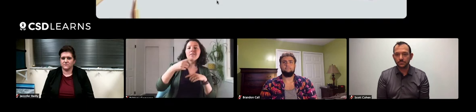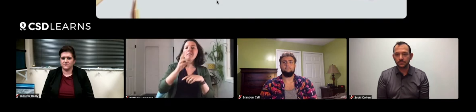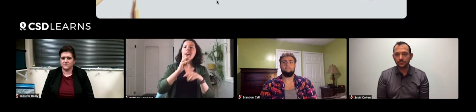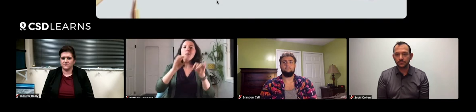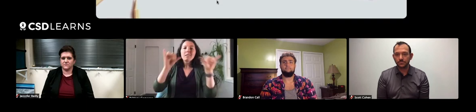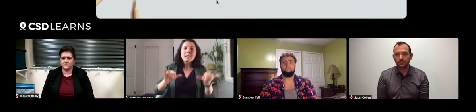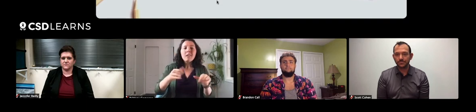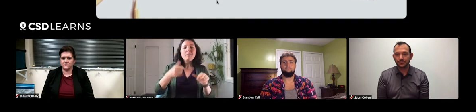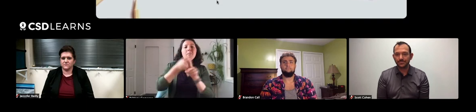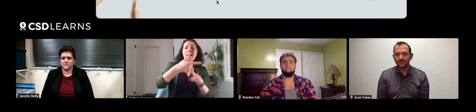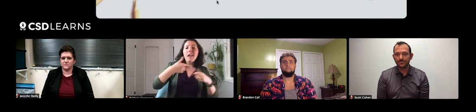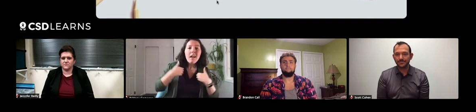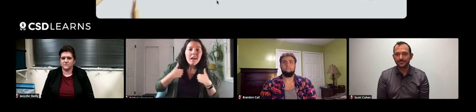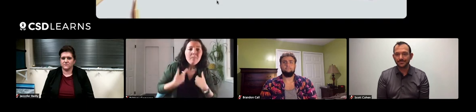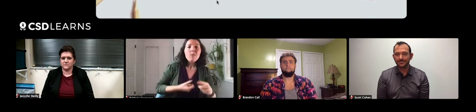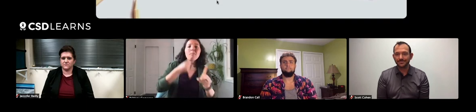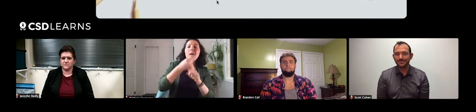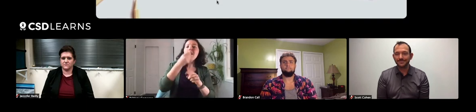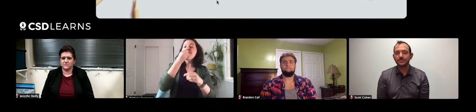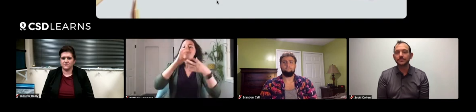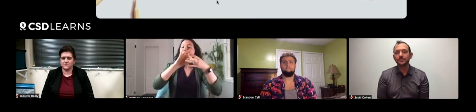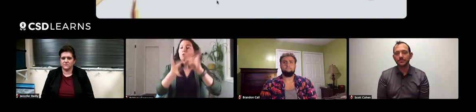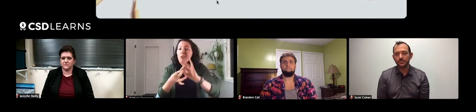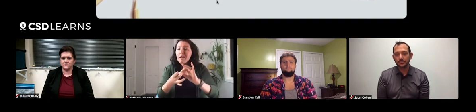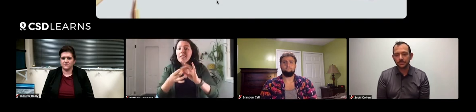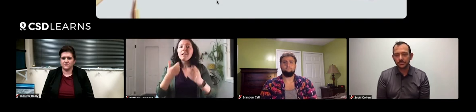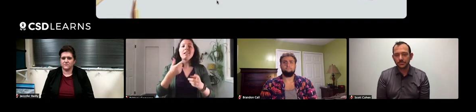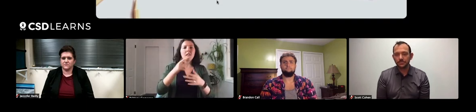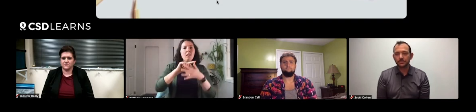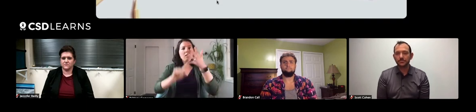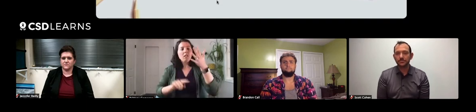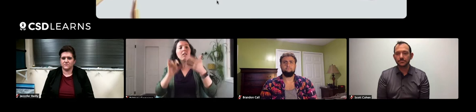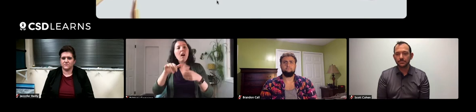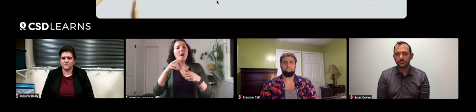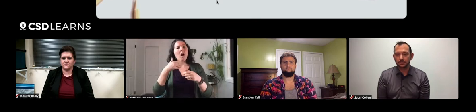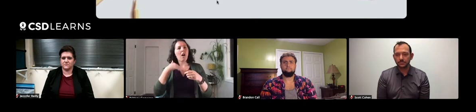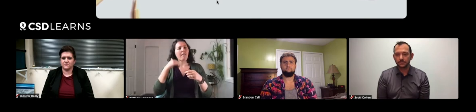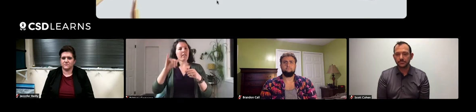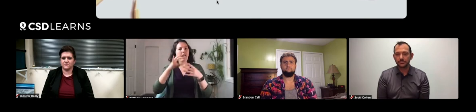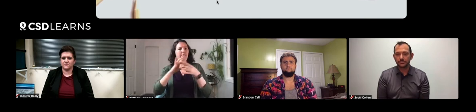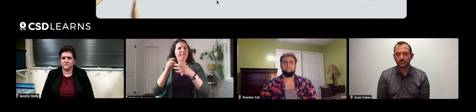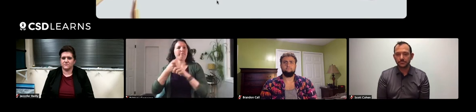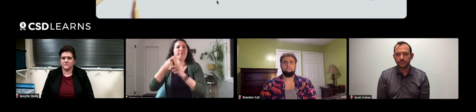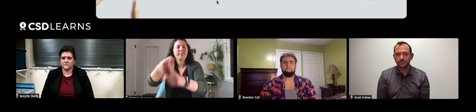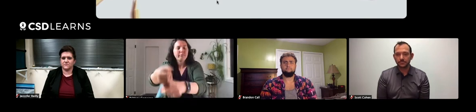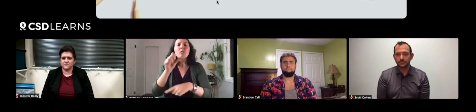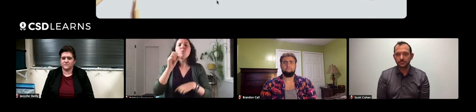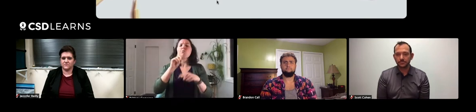which actually impacts the whole food chain So there's great impacts based on that.